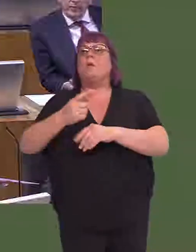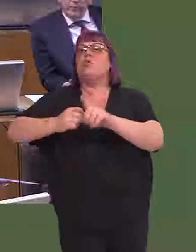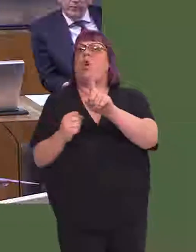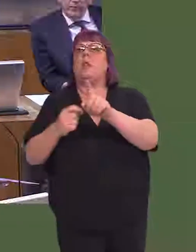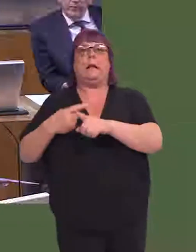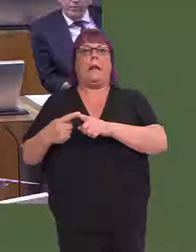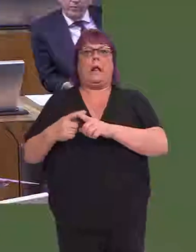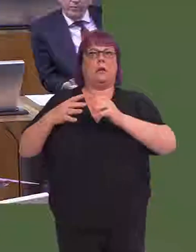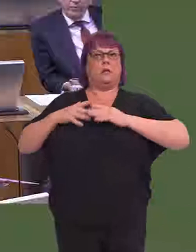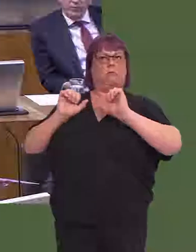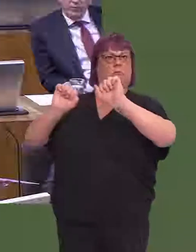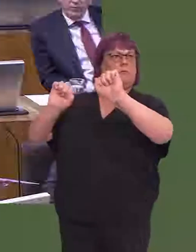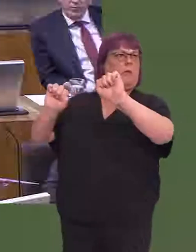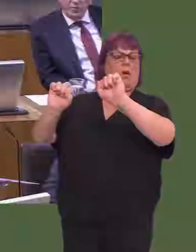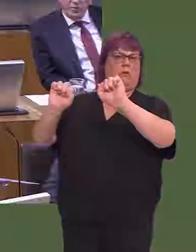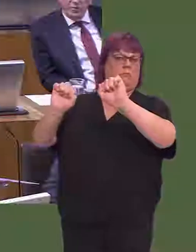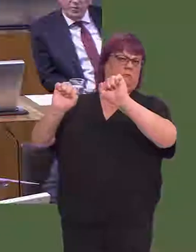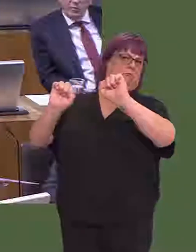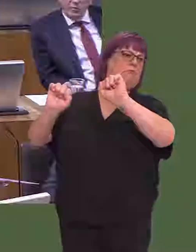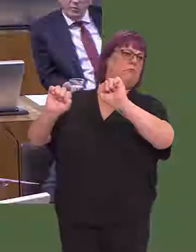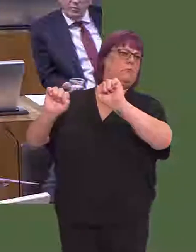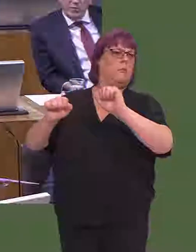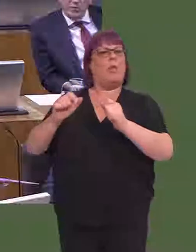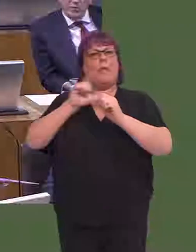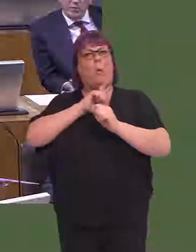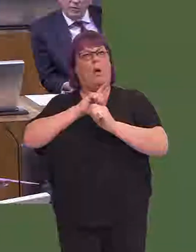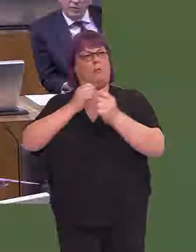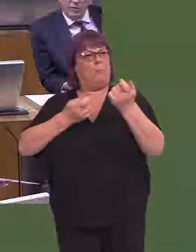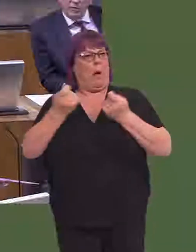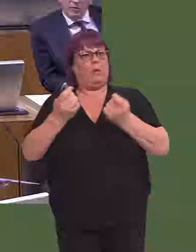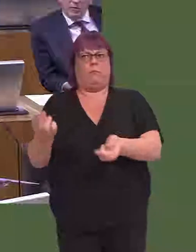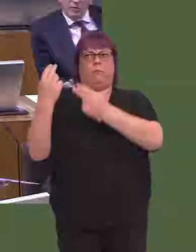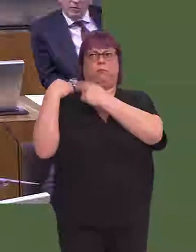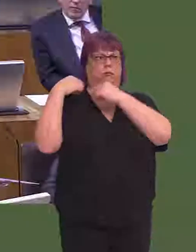What happens in Scotland and England is a matter for Scotland and England. That is what devolution is about.